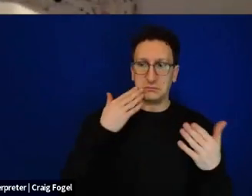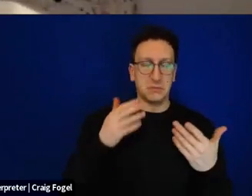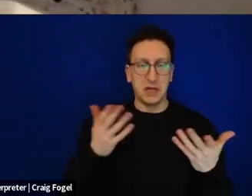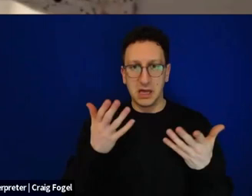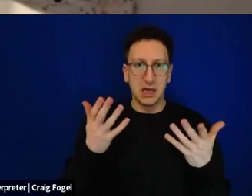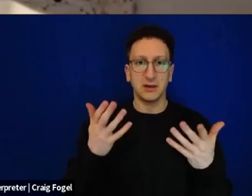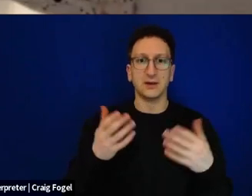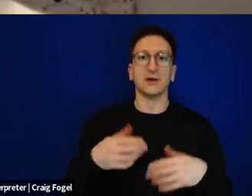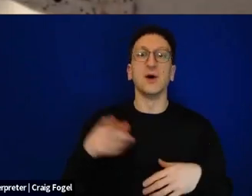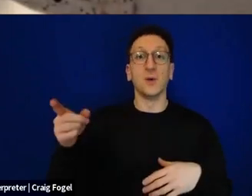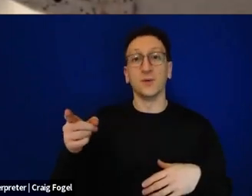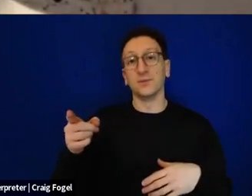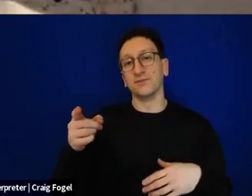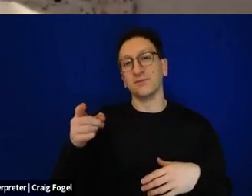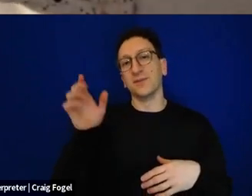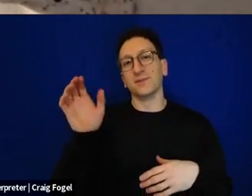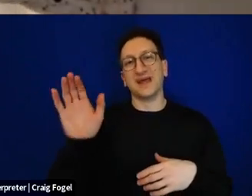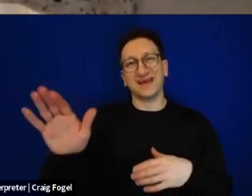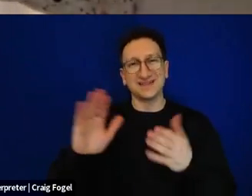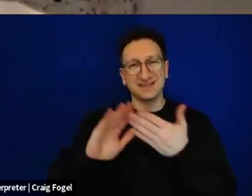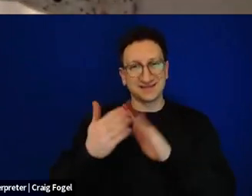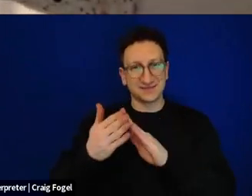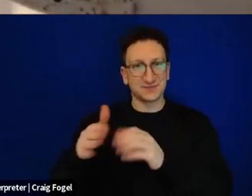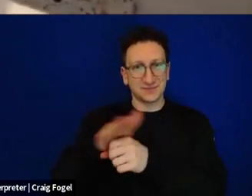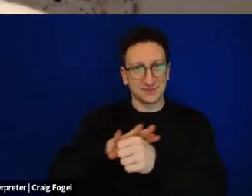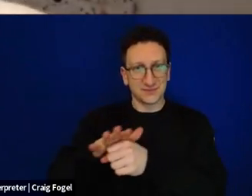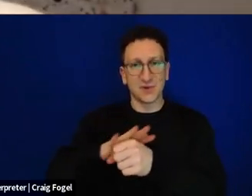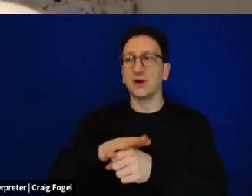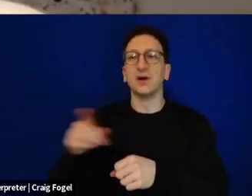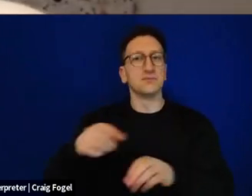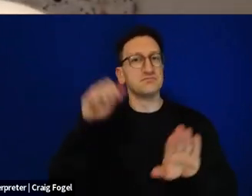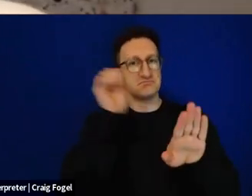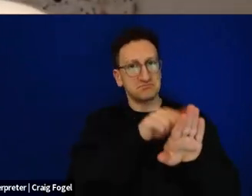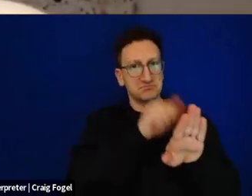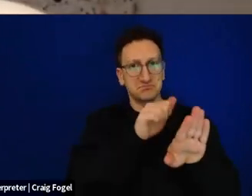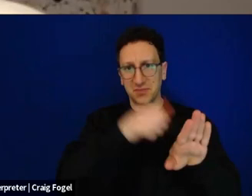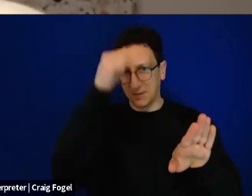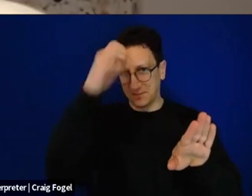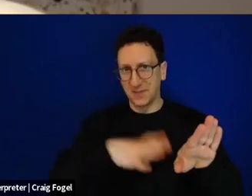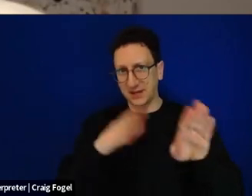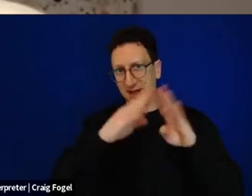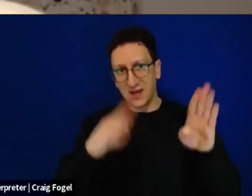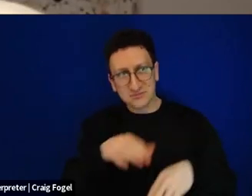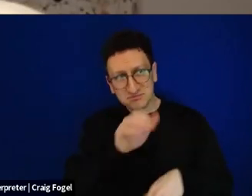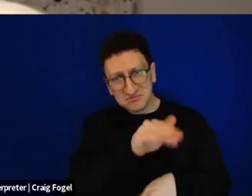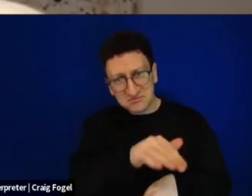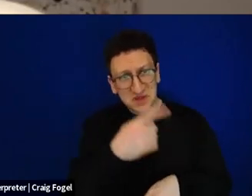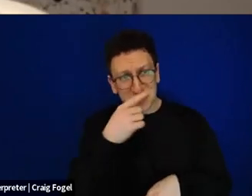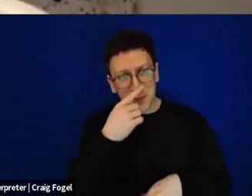which is the same neighborhood I live in today. And so he knocked on the door of the author, Shai Agnon, and asked Shai Agnon if he could lead the Seder for the soldiers.